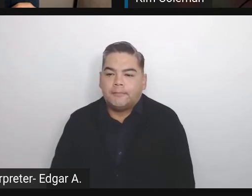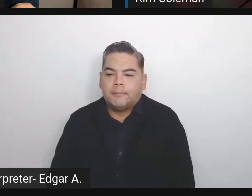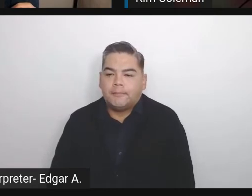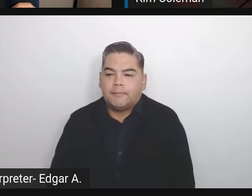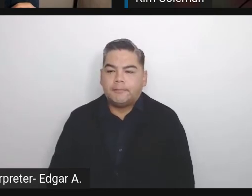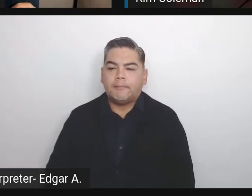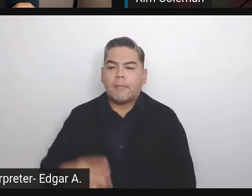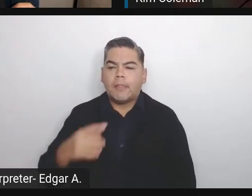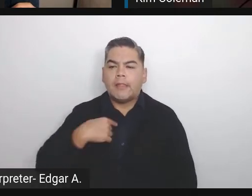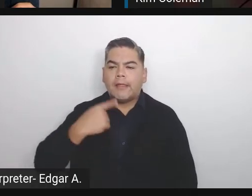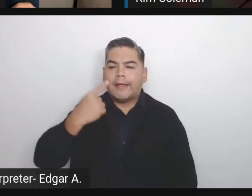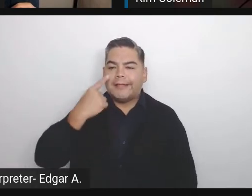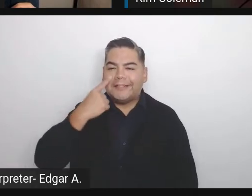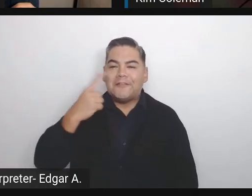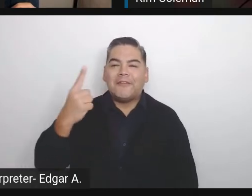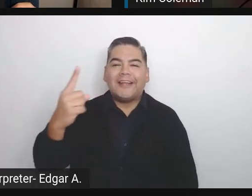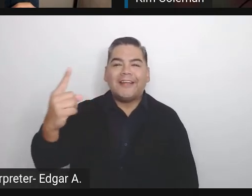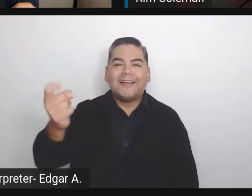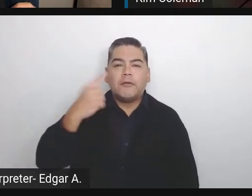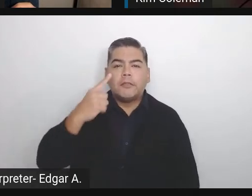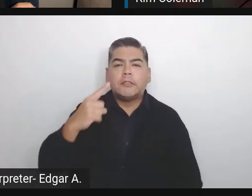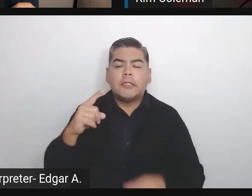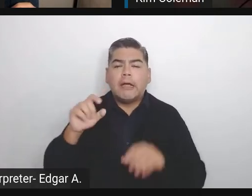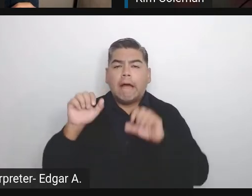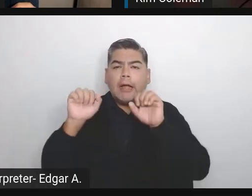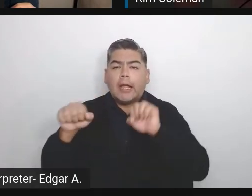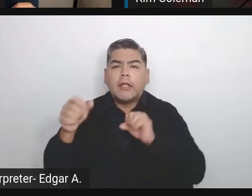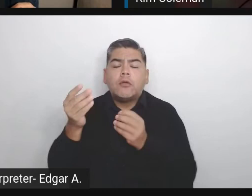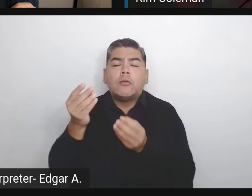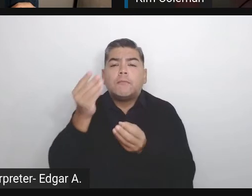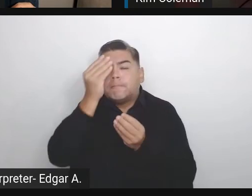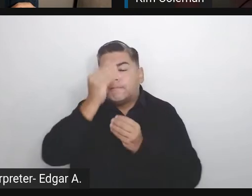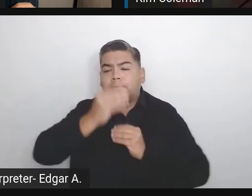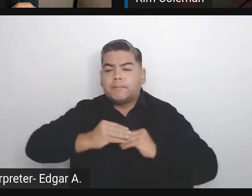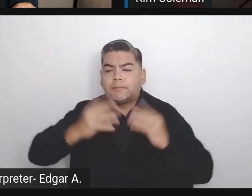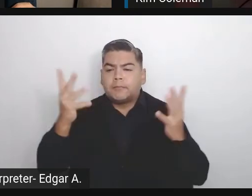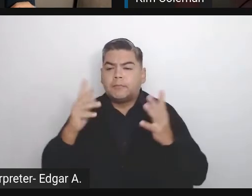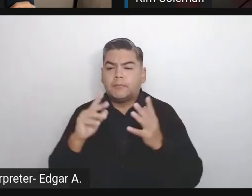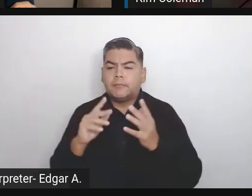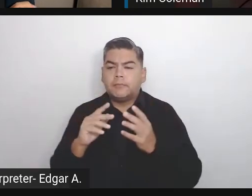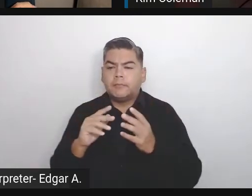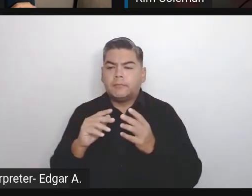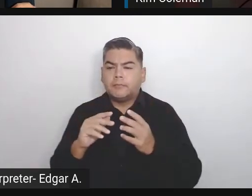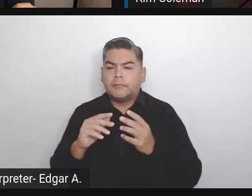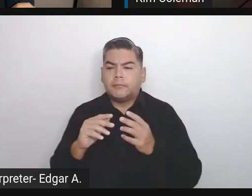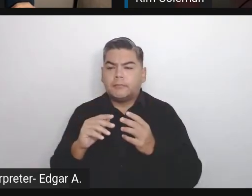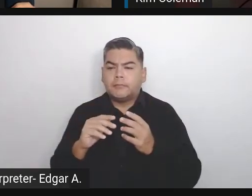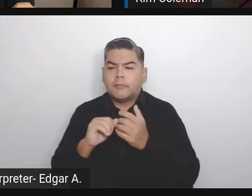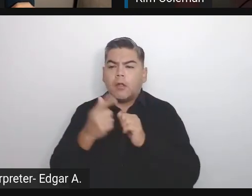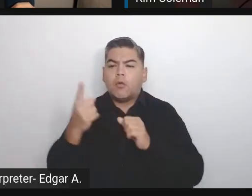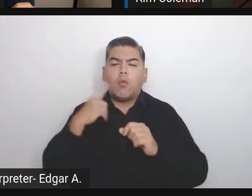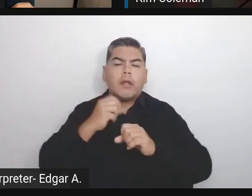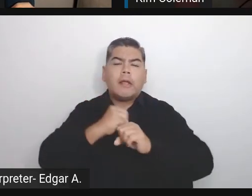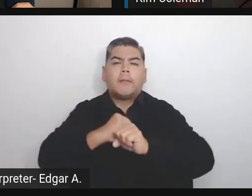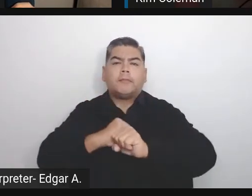Can you tell us a little more, how can one protect their database